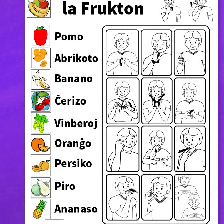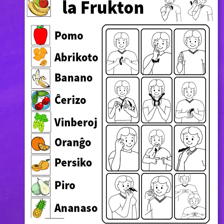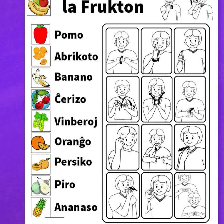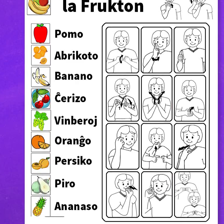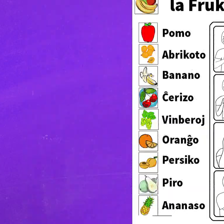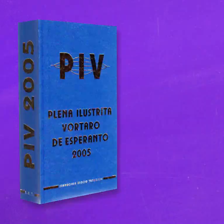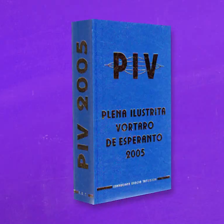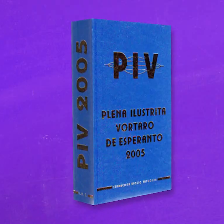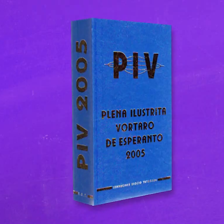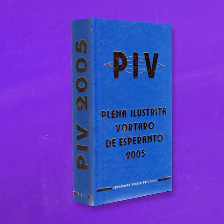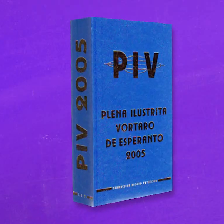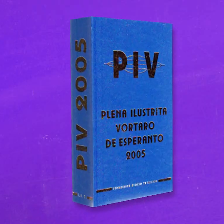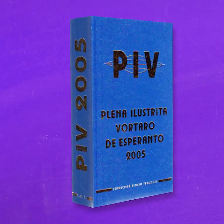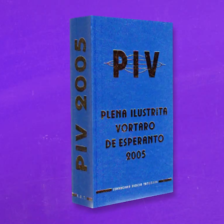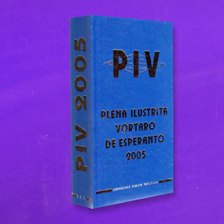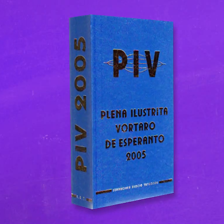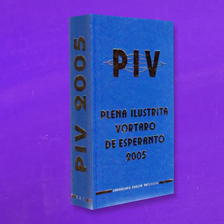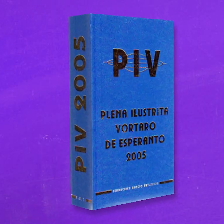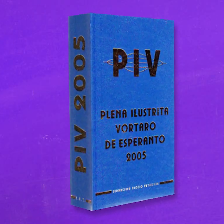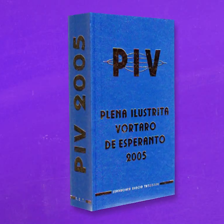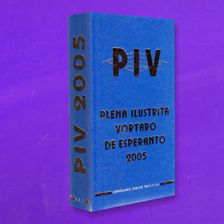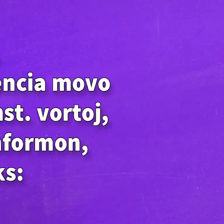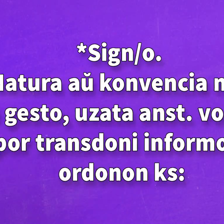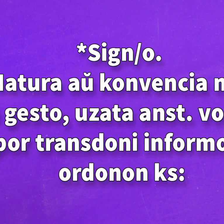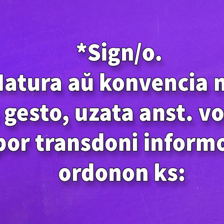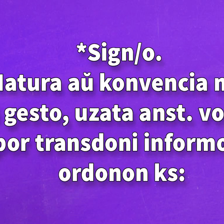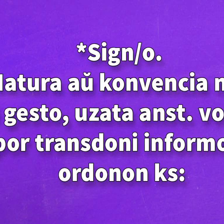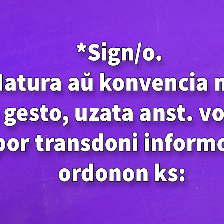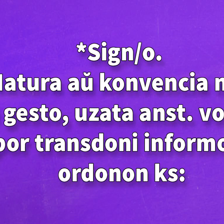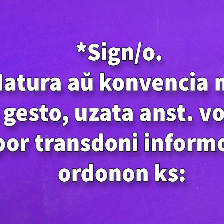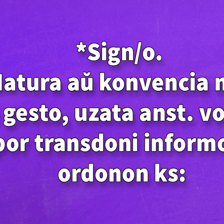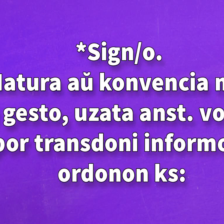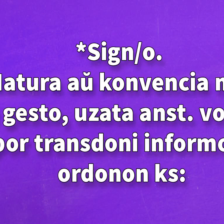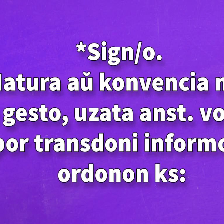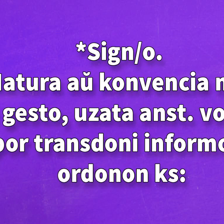Even the already mentioned Complete Illustrated Dictionary defines "sign" as, according to the third definition